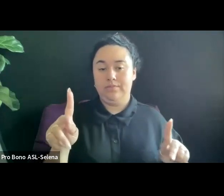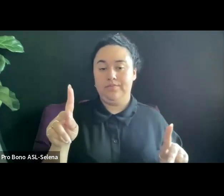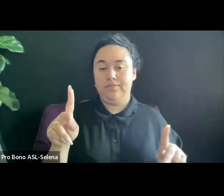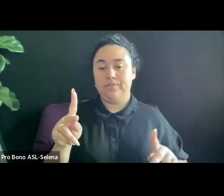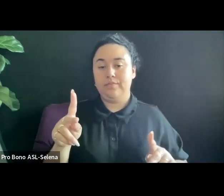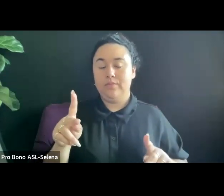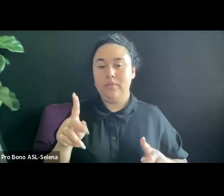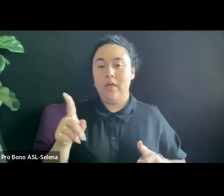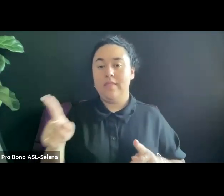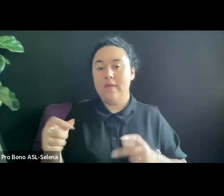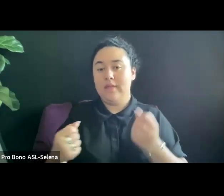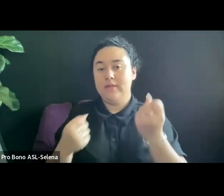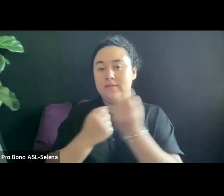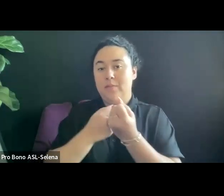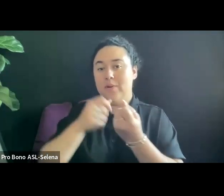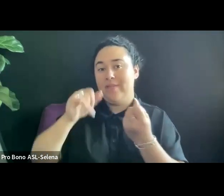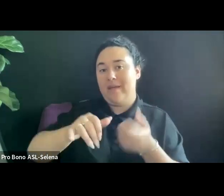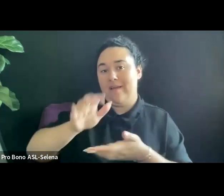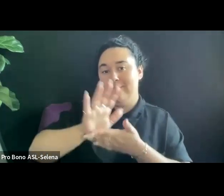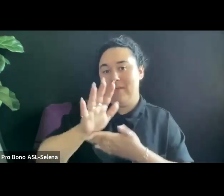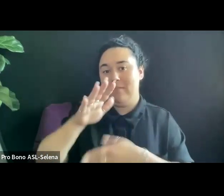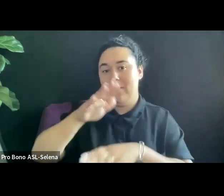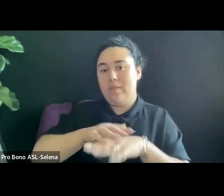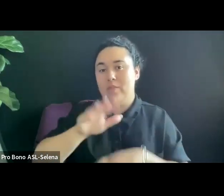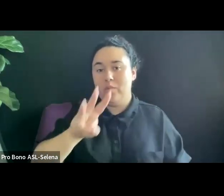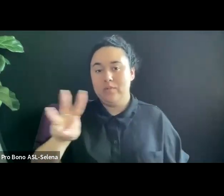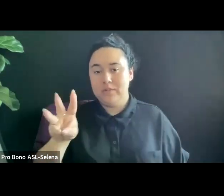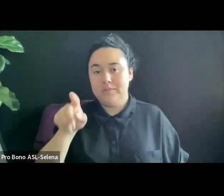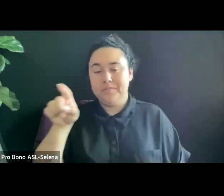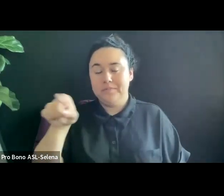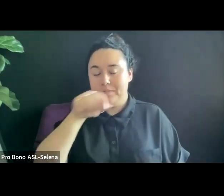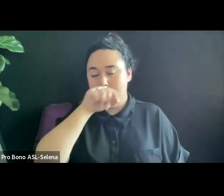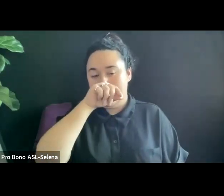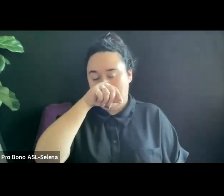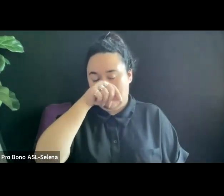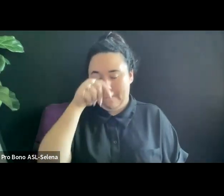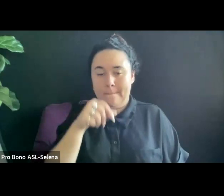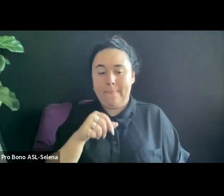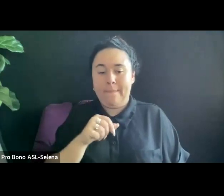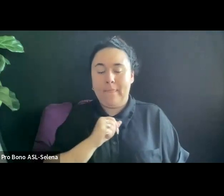FILM. CHECK OUT THE DISTRIBUTOR THAT YOU CAN LOOKING AT.